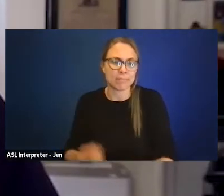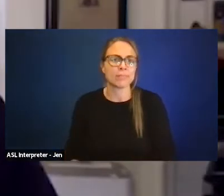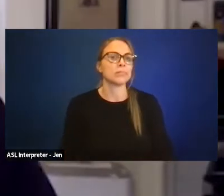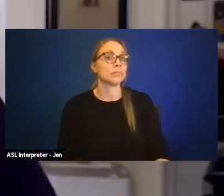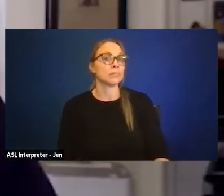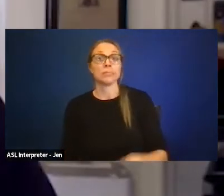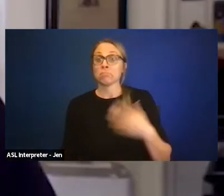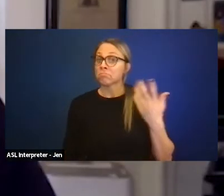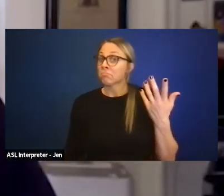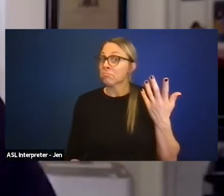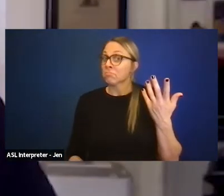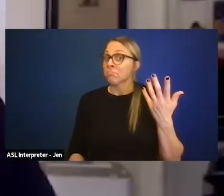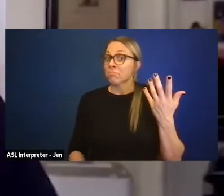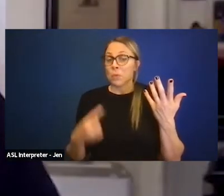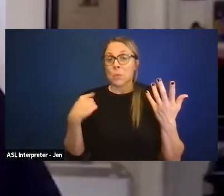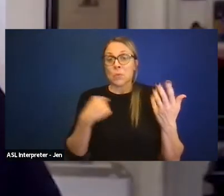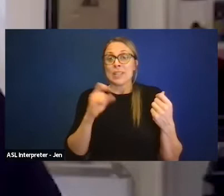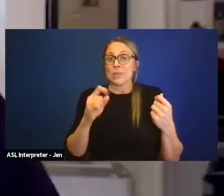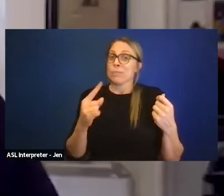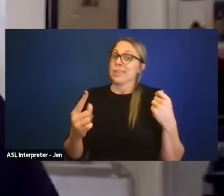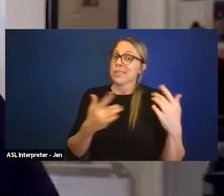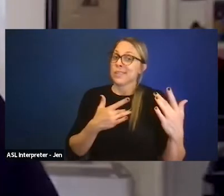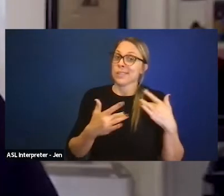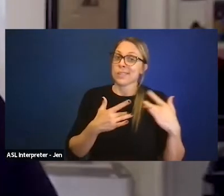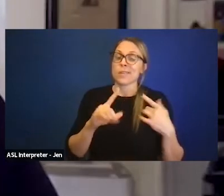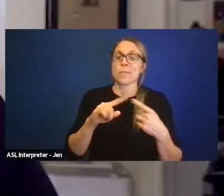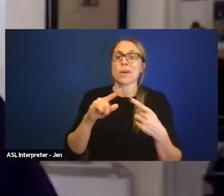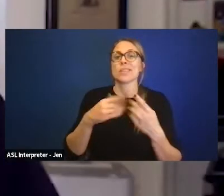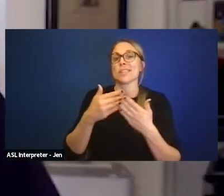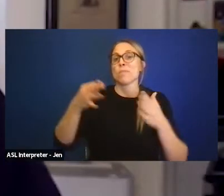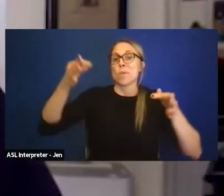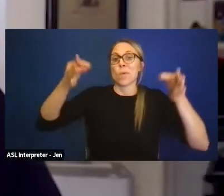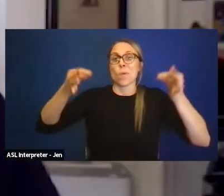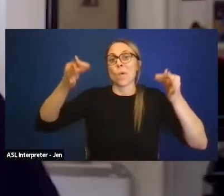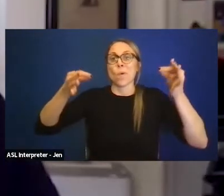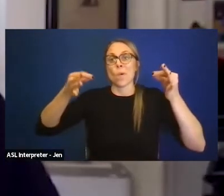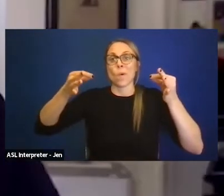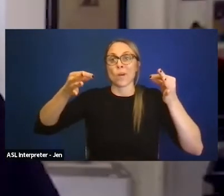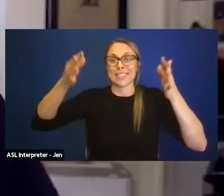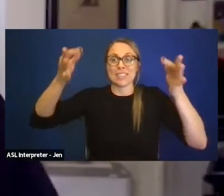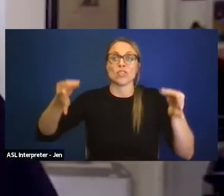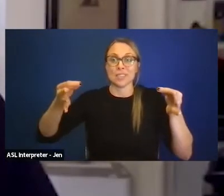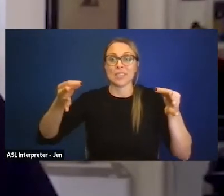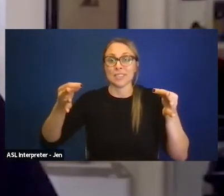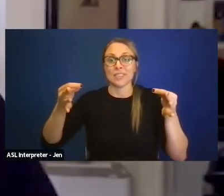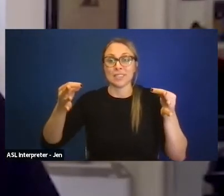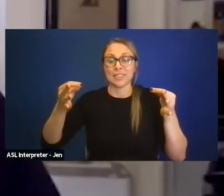I think we have to be really concerned that some of the court cases that have been advancing,